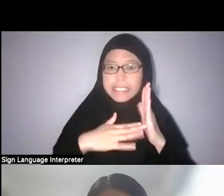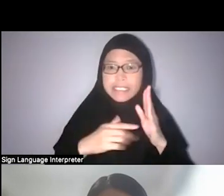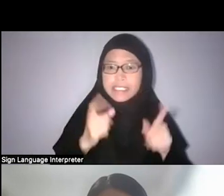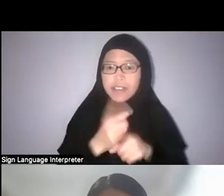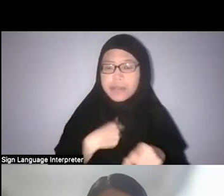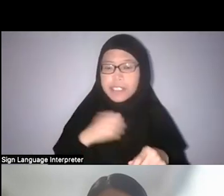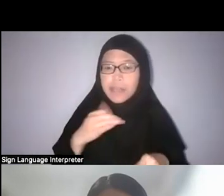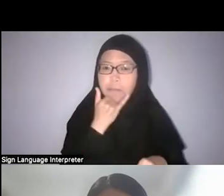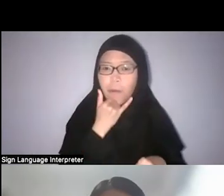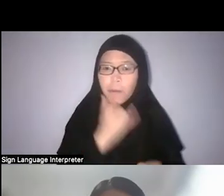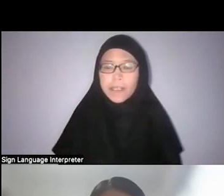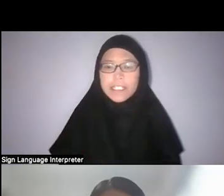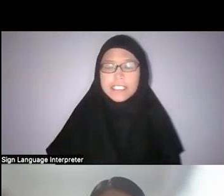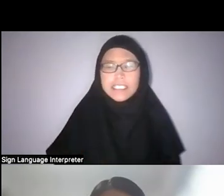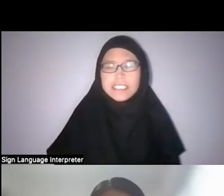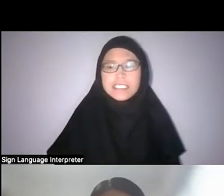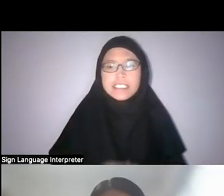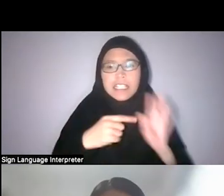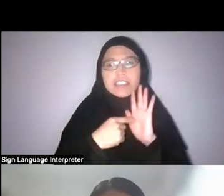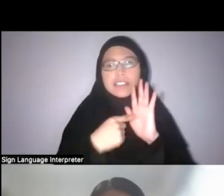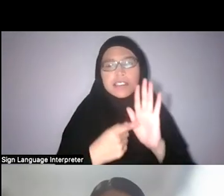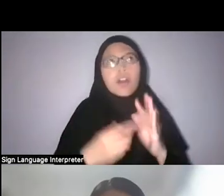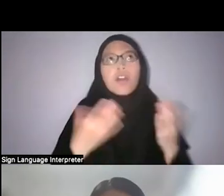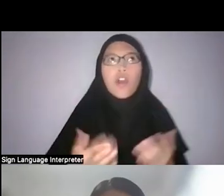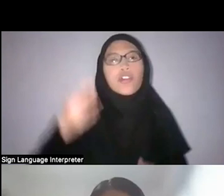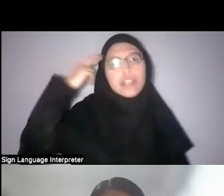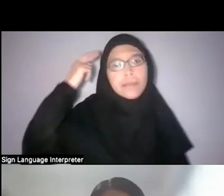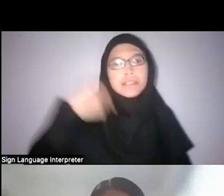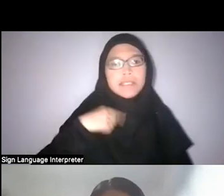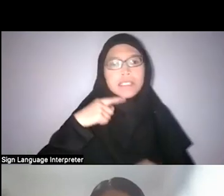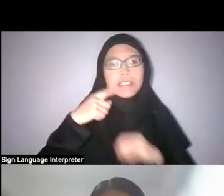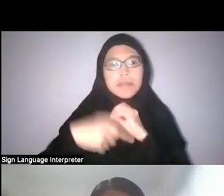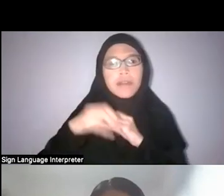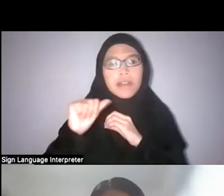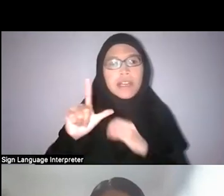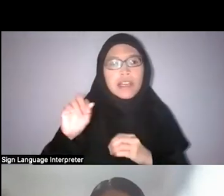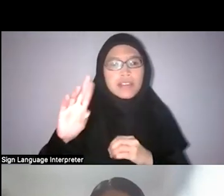that depicts or rather reminds me of Alfred Wallace and his Malay assistant Ali